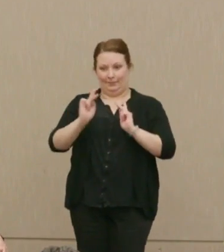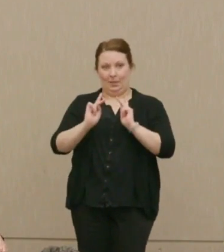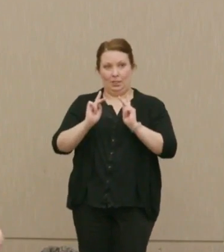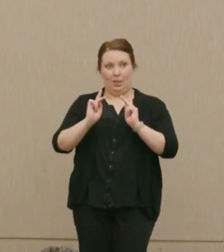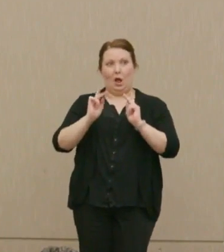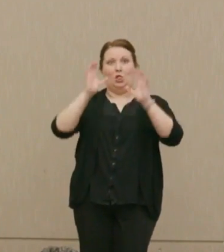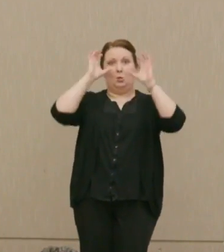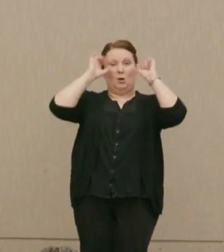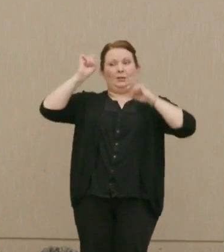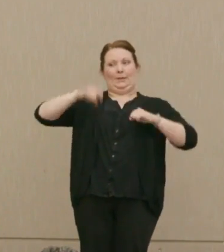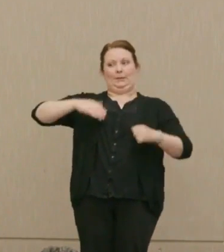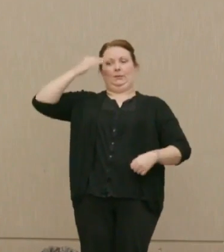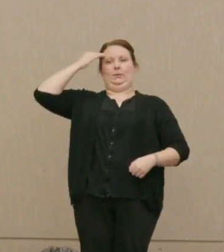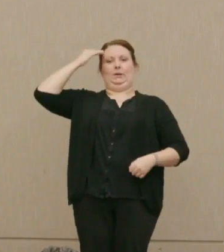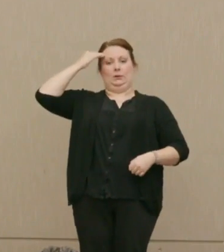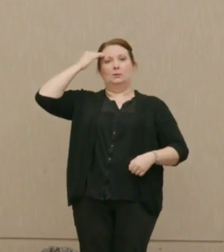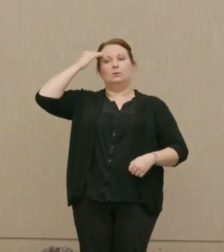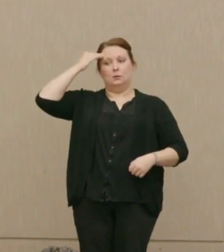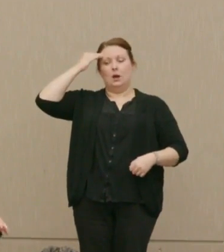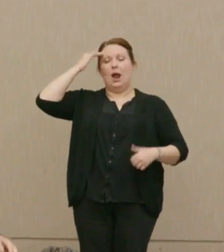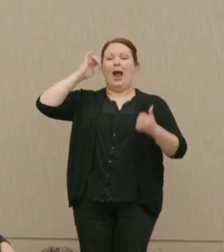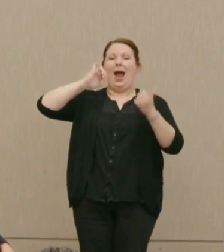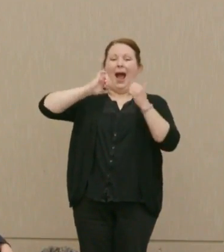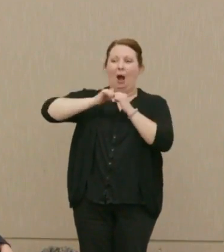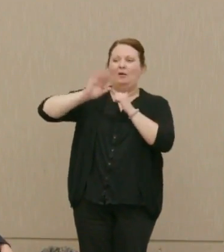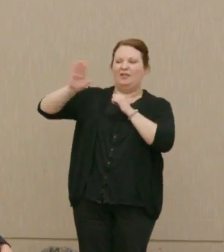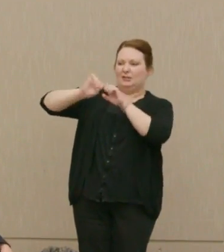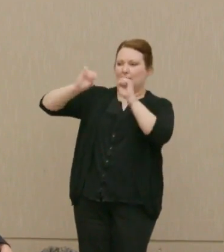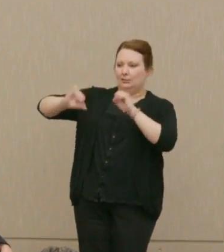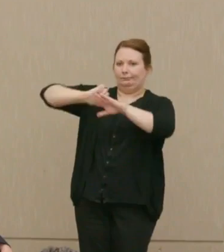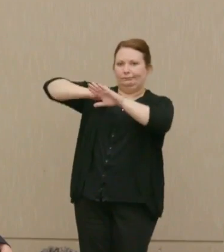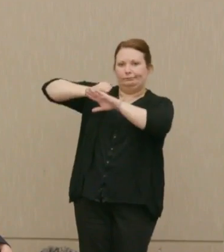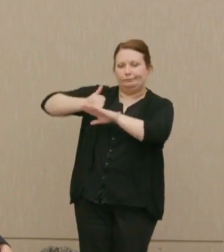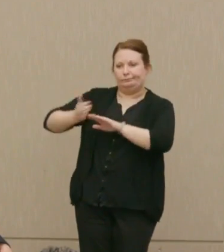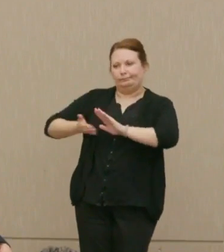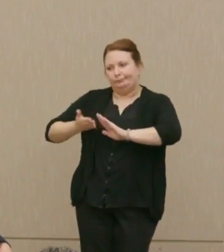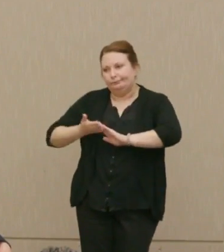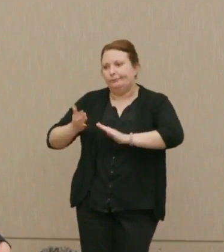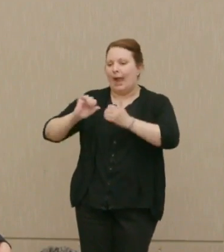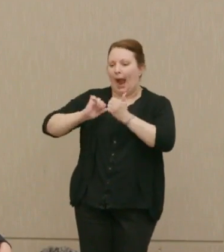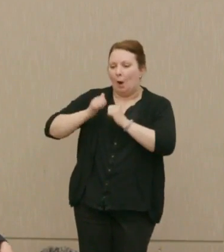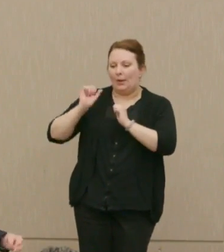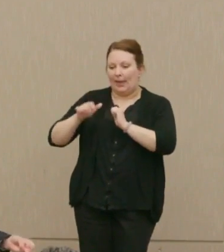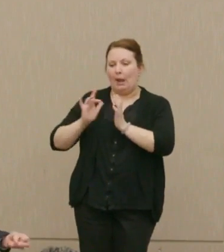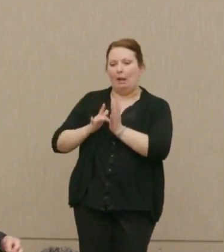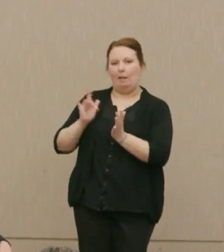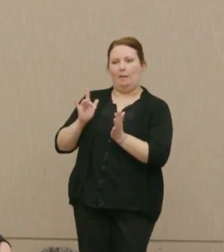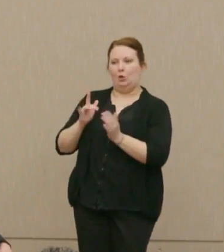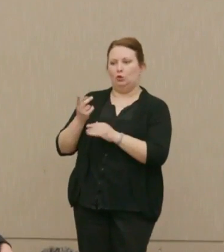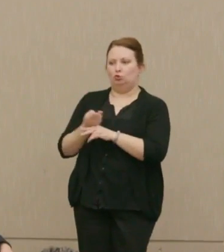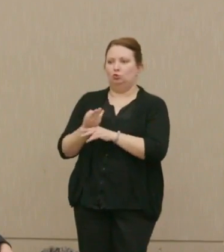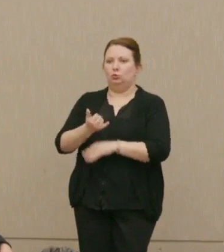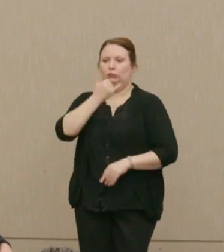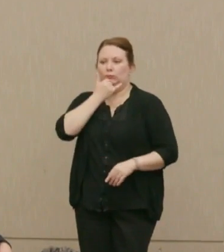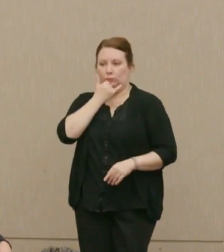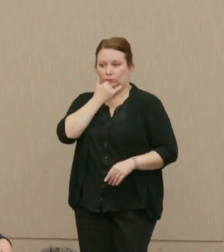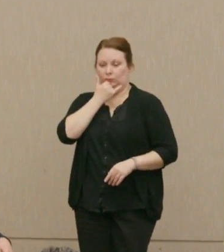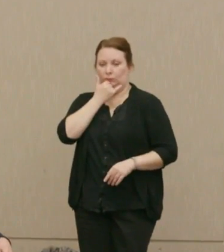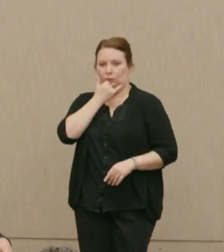aware of how this system works and how it can be abused, and is abused, in this sense,